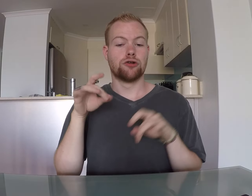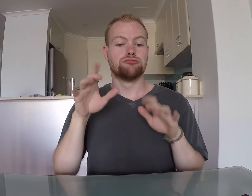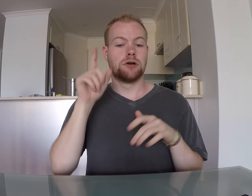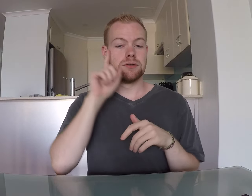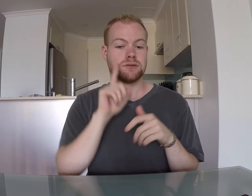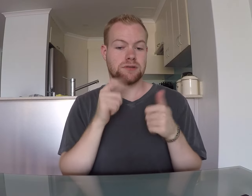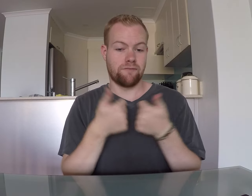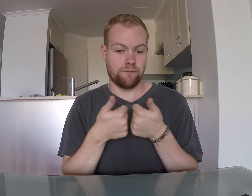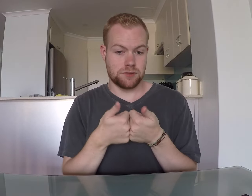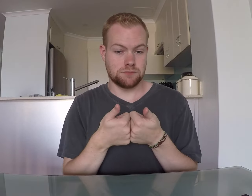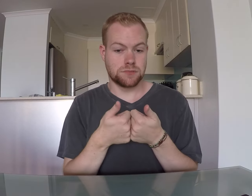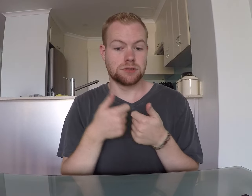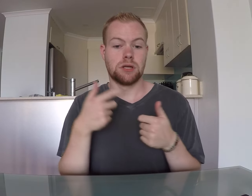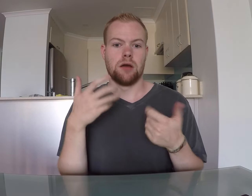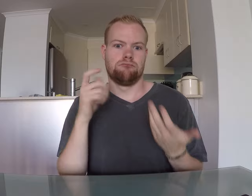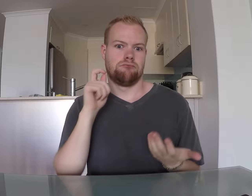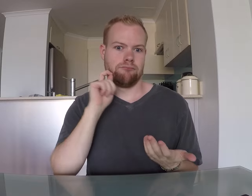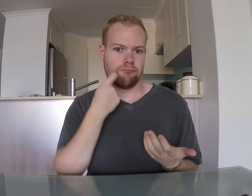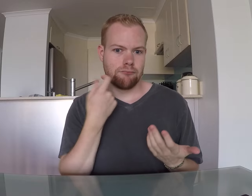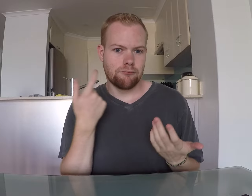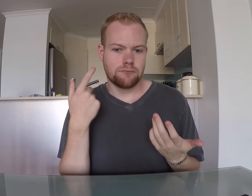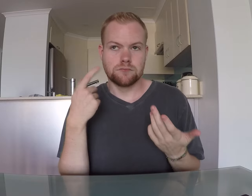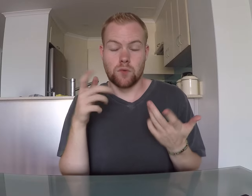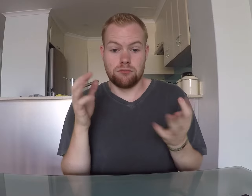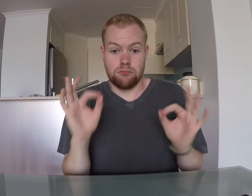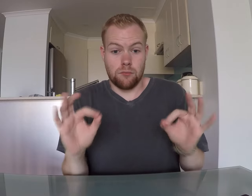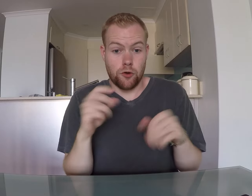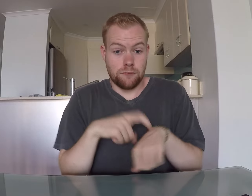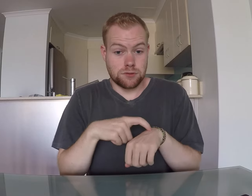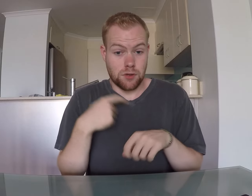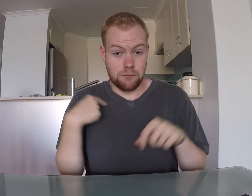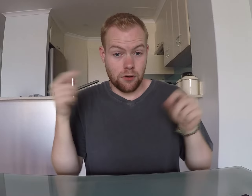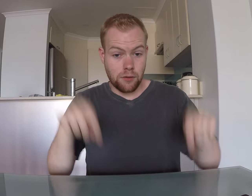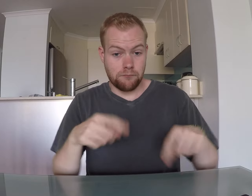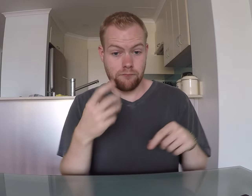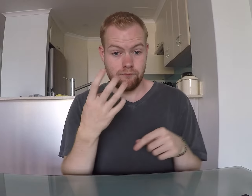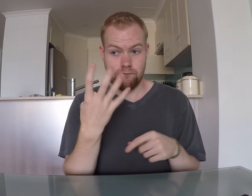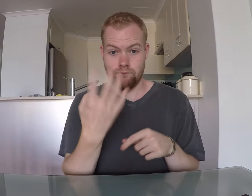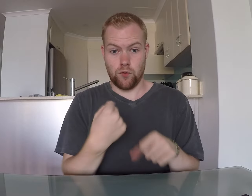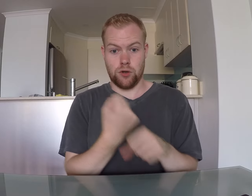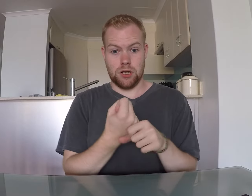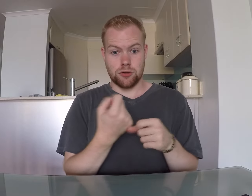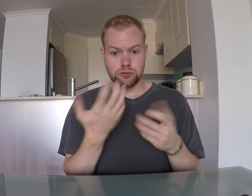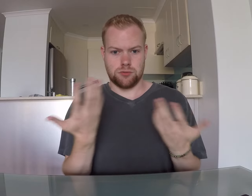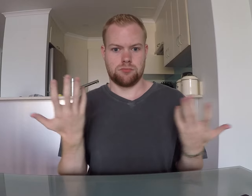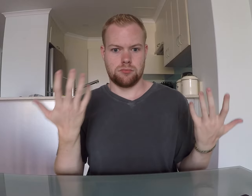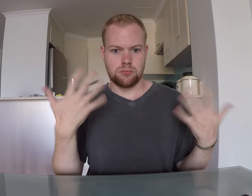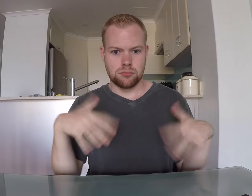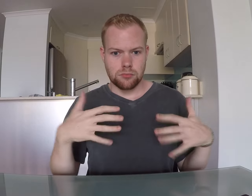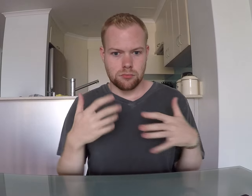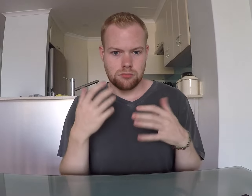The Australian Deaf Games! Cool! Perfect timing for my coming here, every four years, wow!